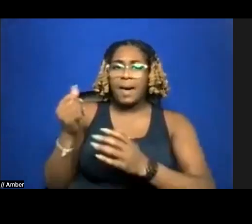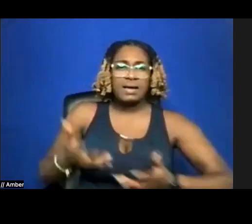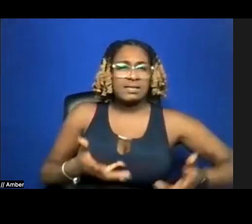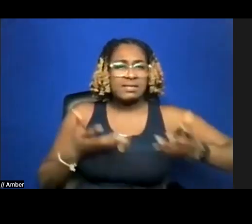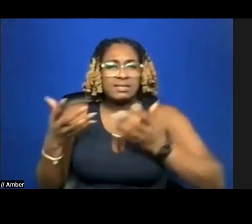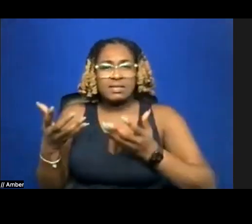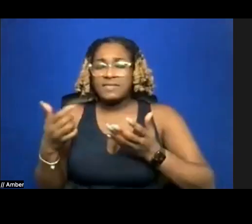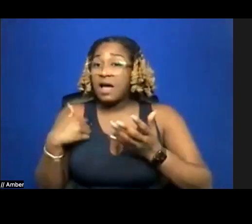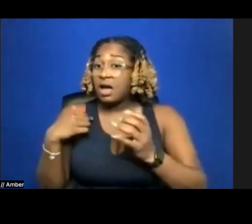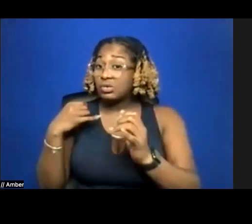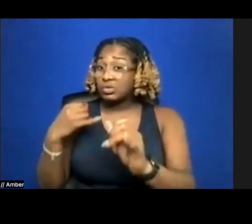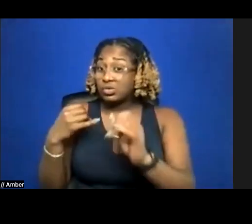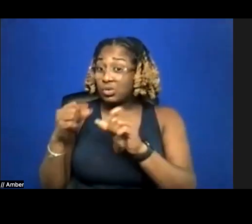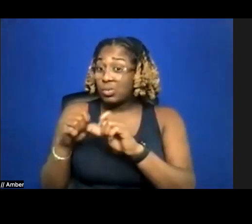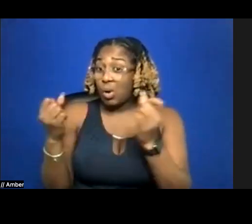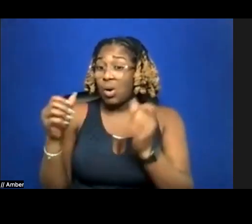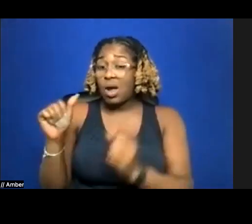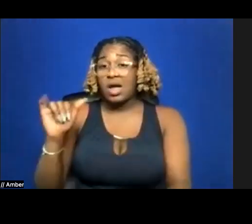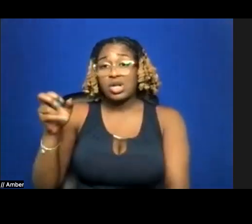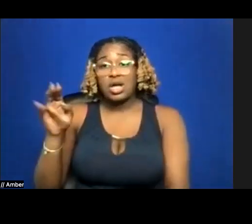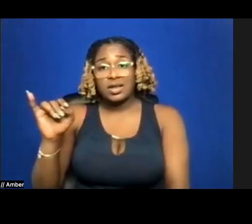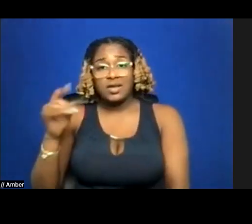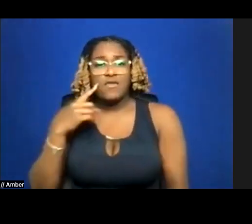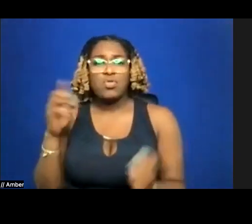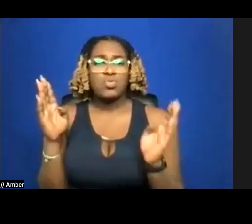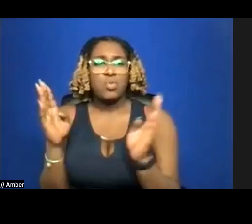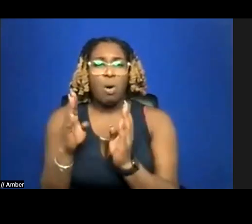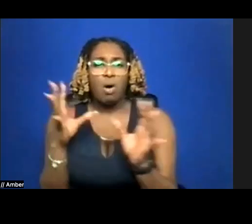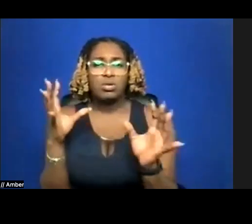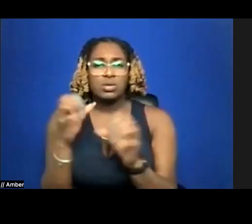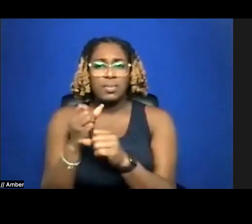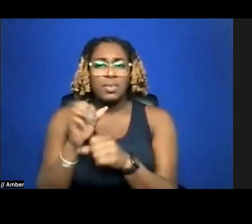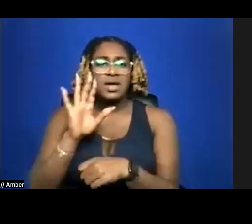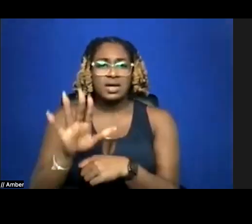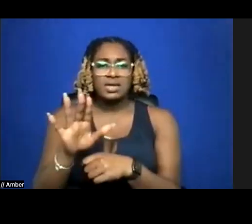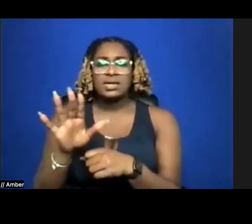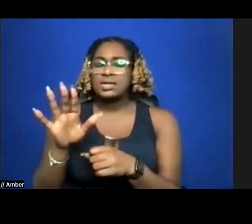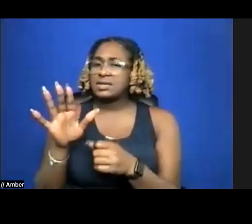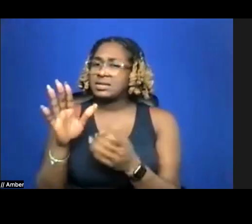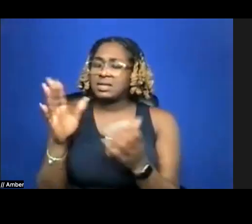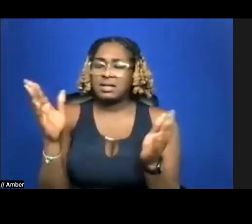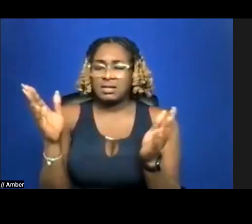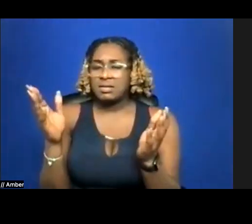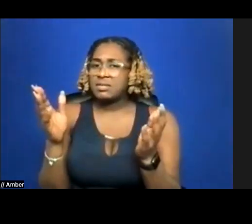broke a johnny to the small sum of his mating parts, laughing at the absurdity of how quick